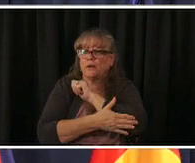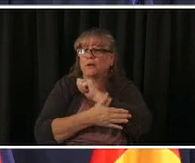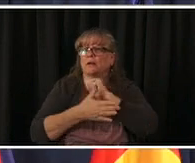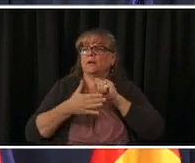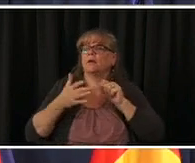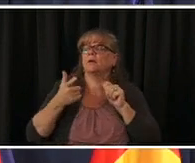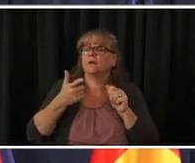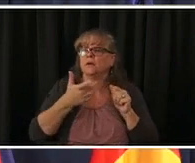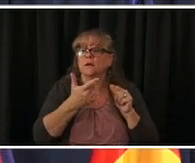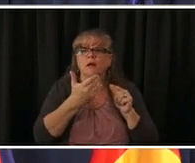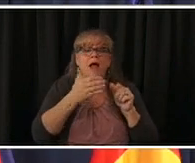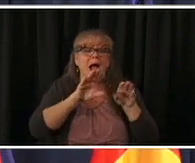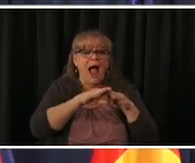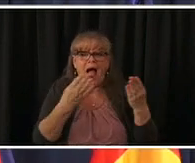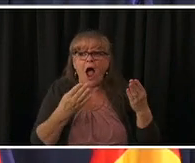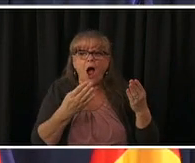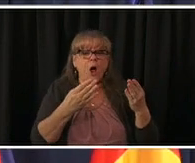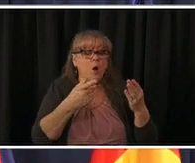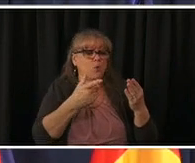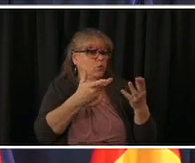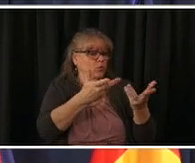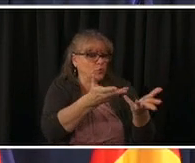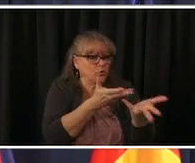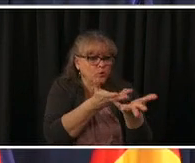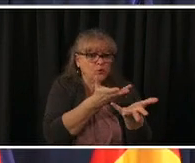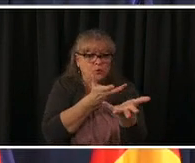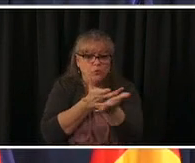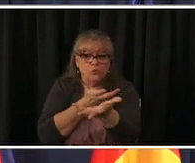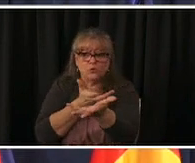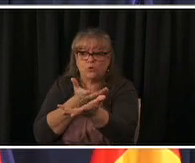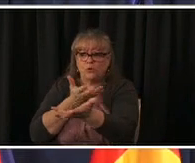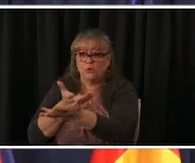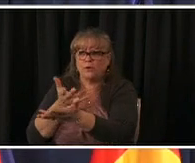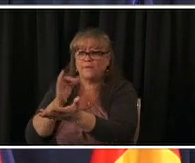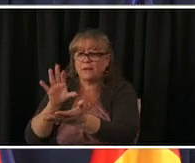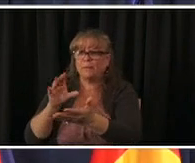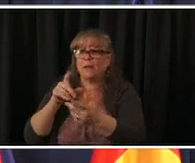the state like mesa county where they never had to close their restaurants and uh and and we're